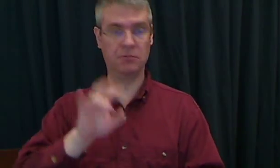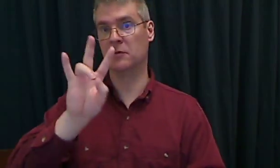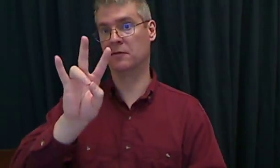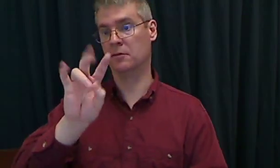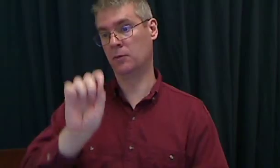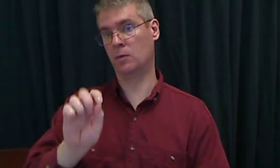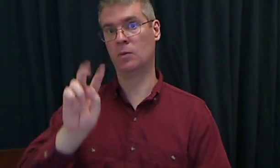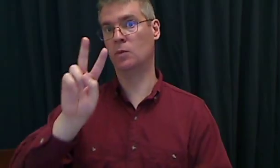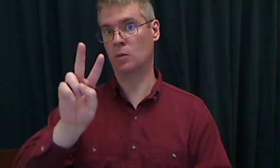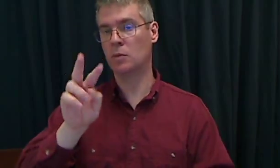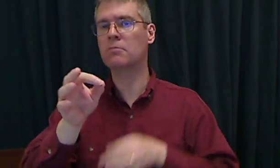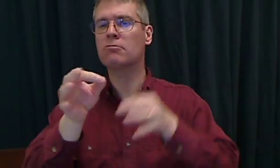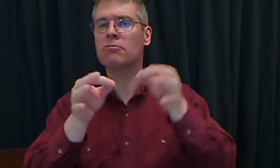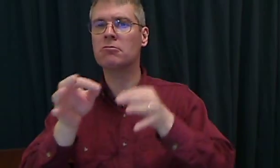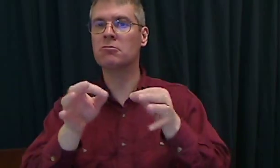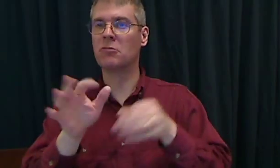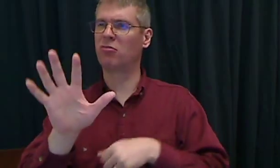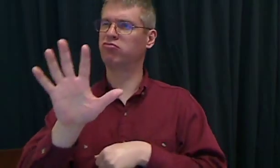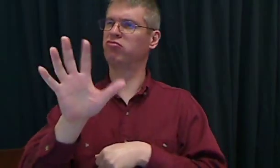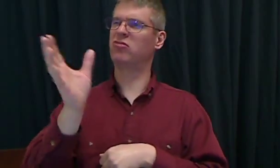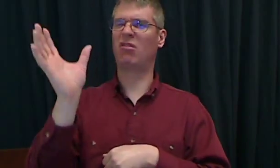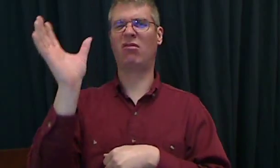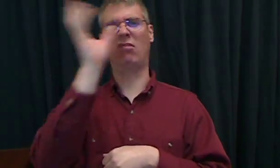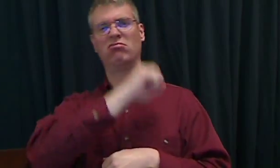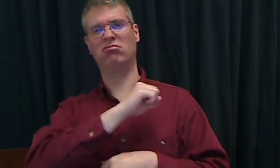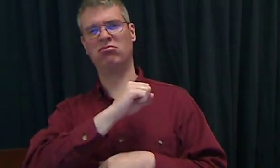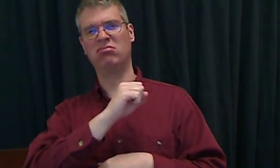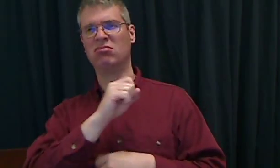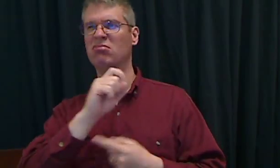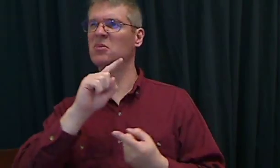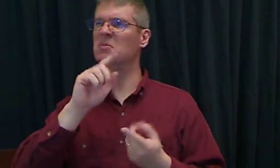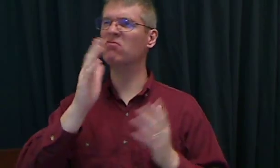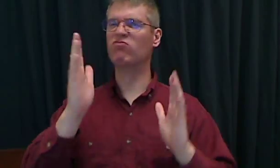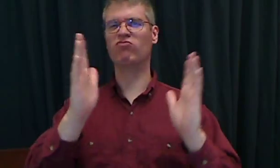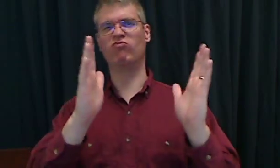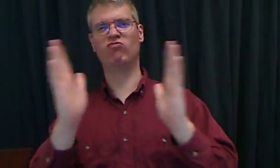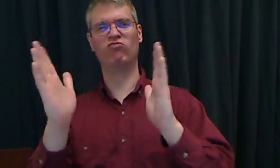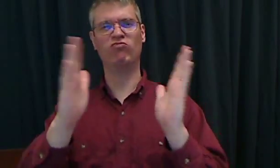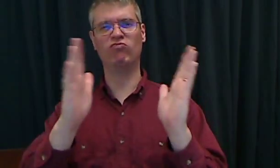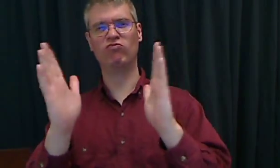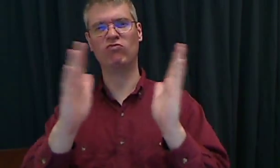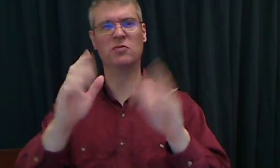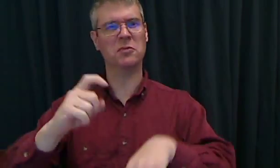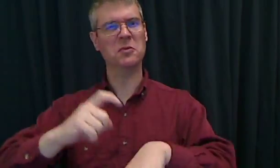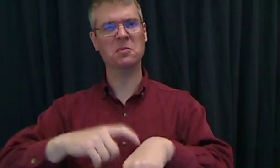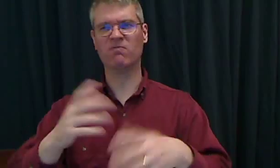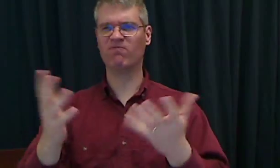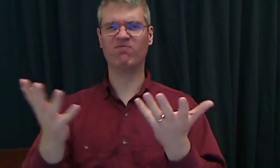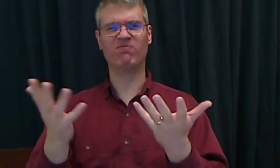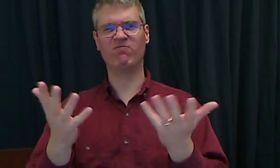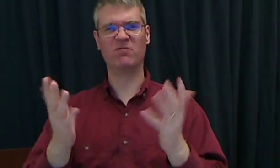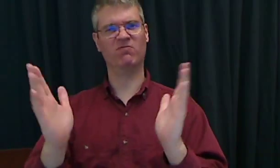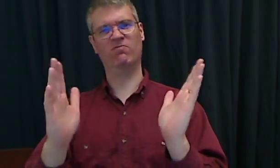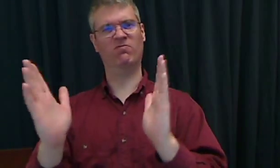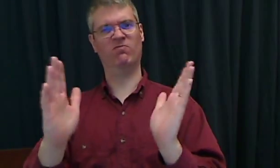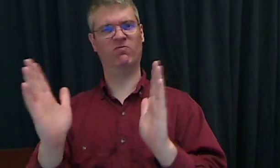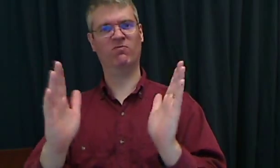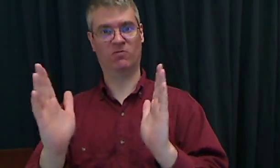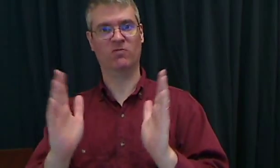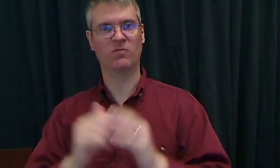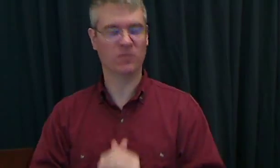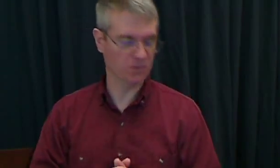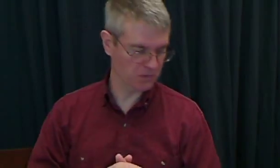7.2 explains estimating the time.